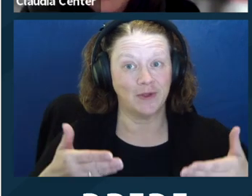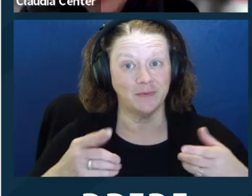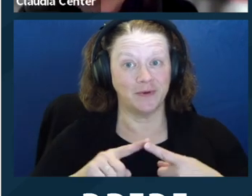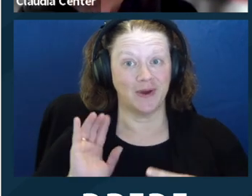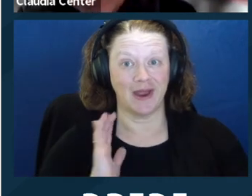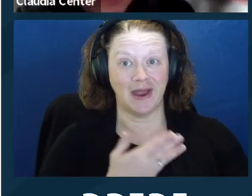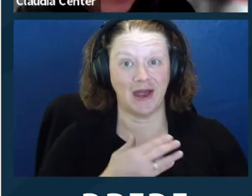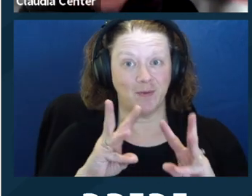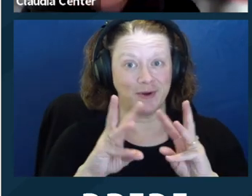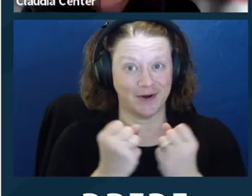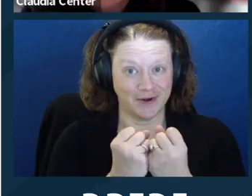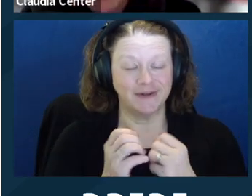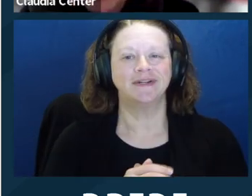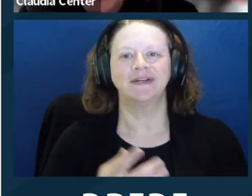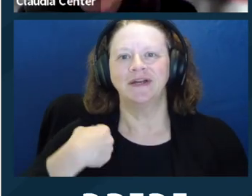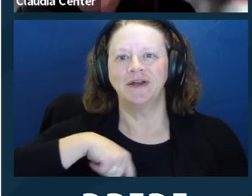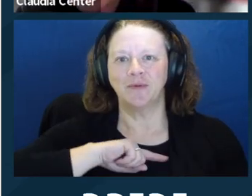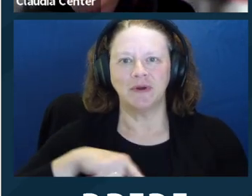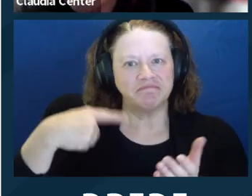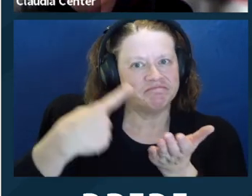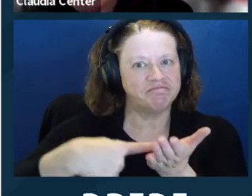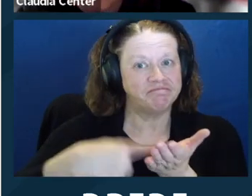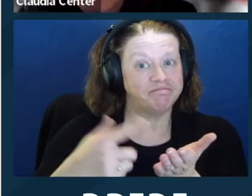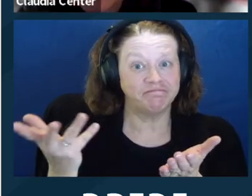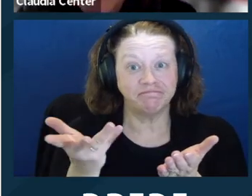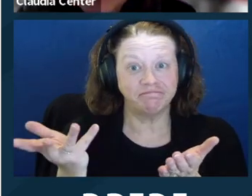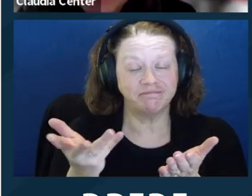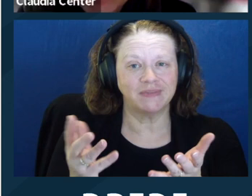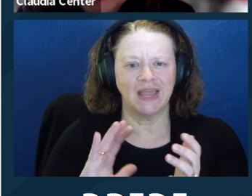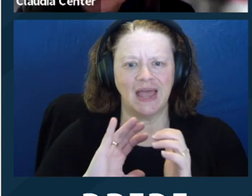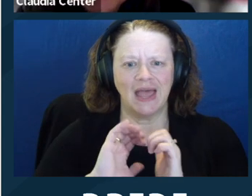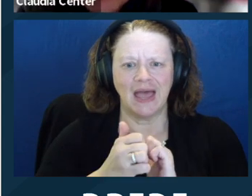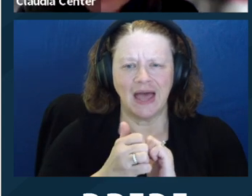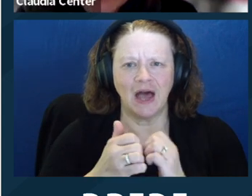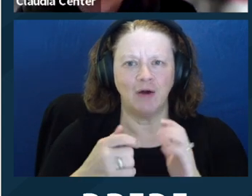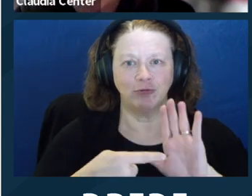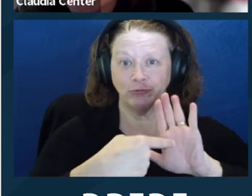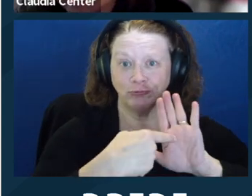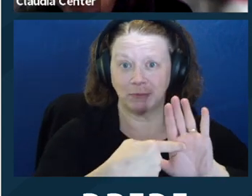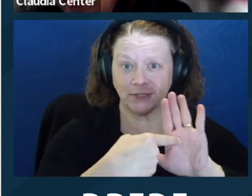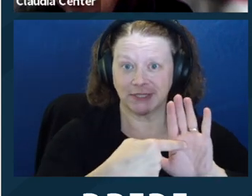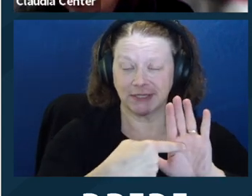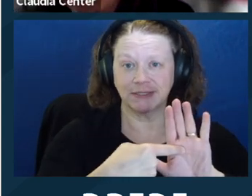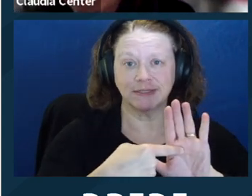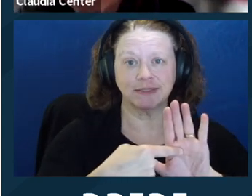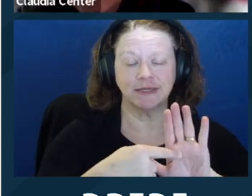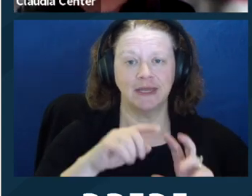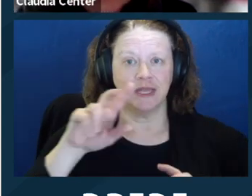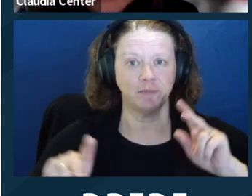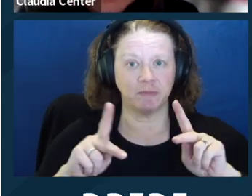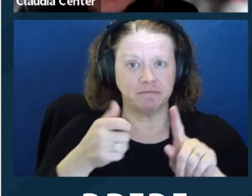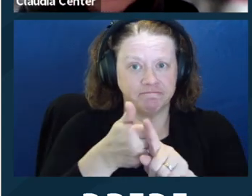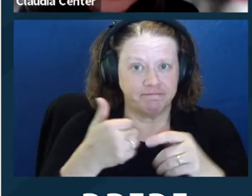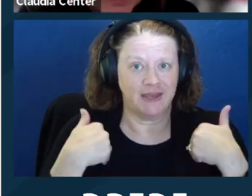But welcome to our webinar. We're going to be talking about how to represent